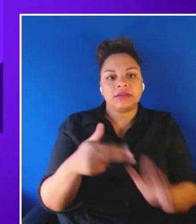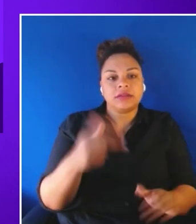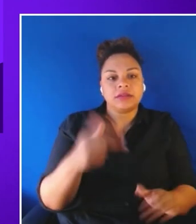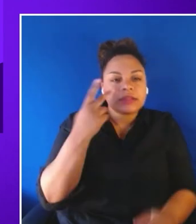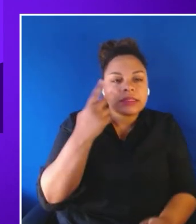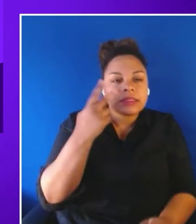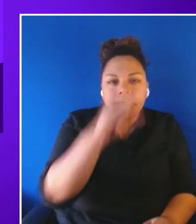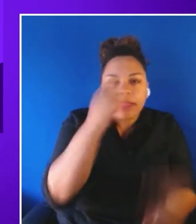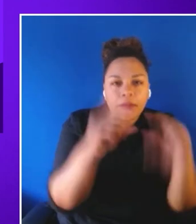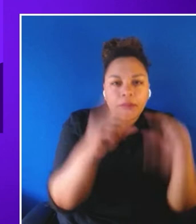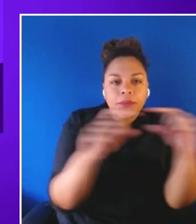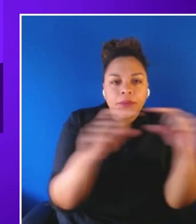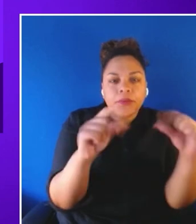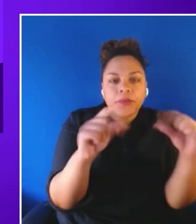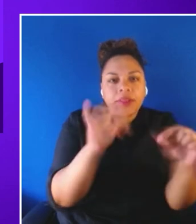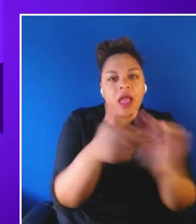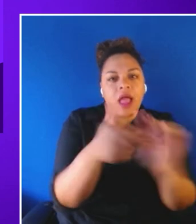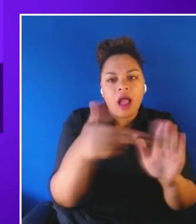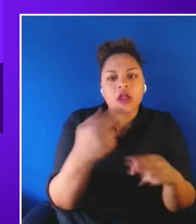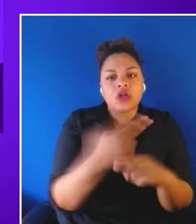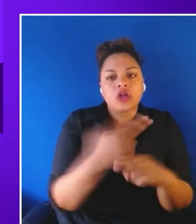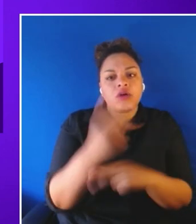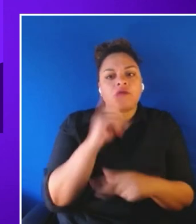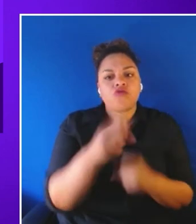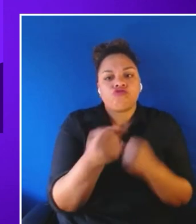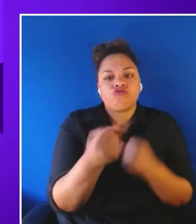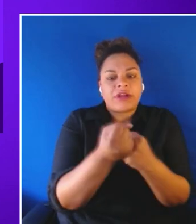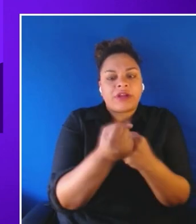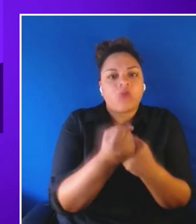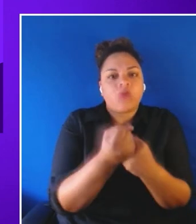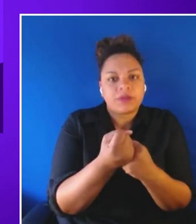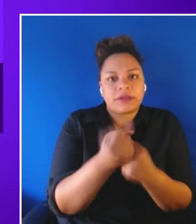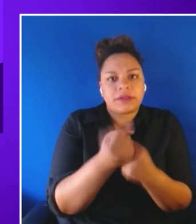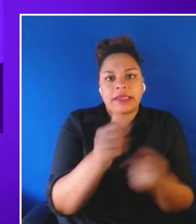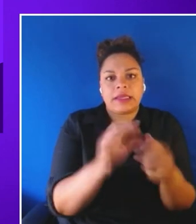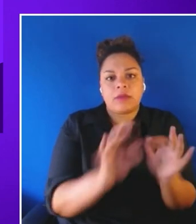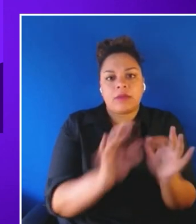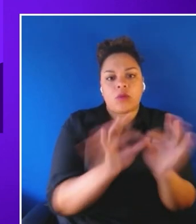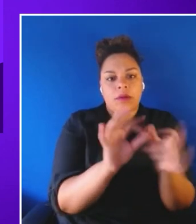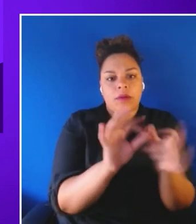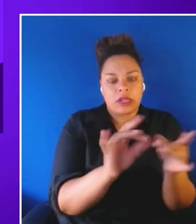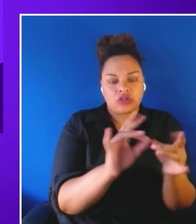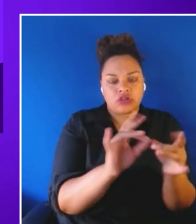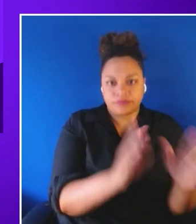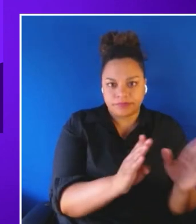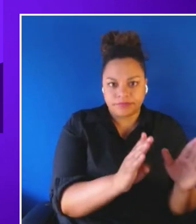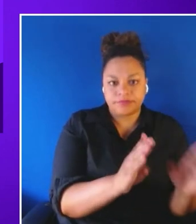being used for reinforcing an important message. And how this can become an accessibility feature?